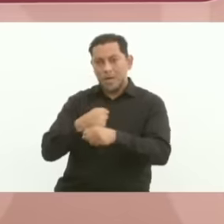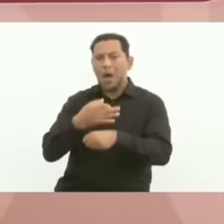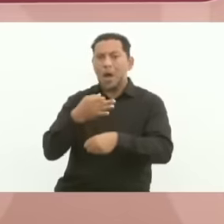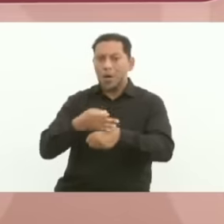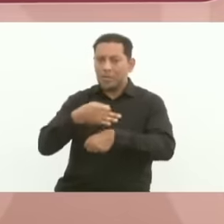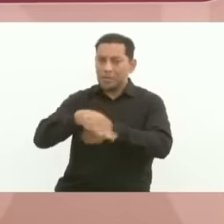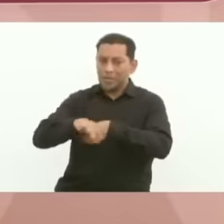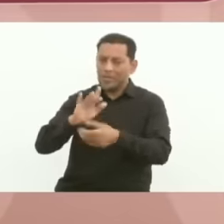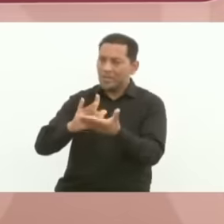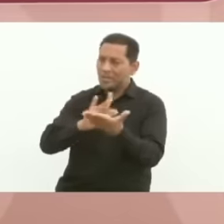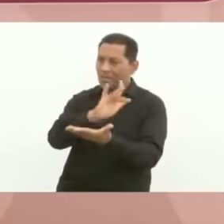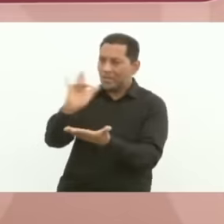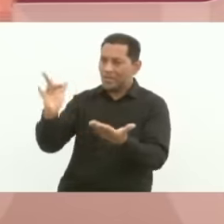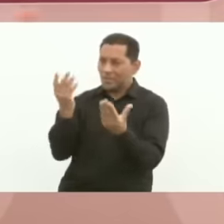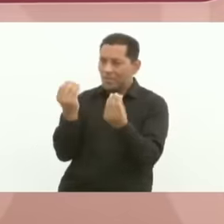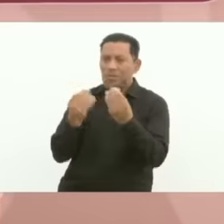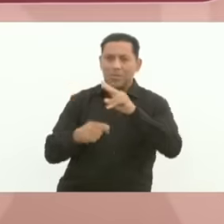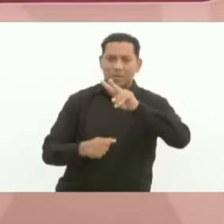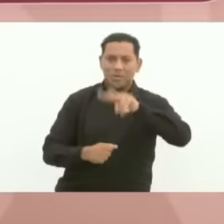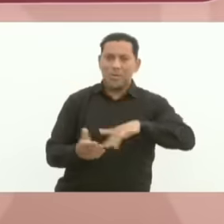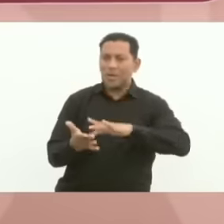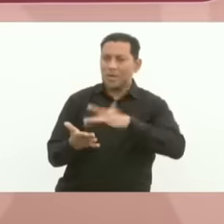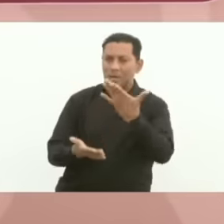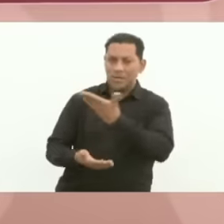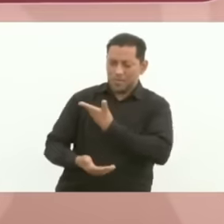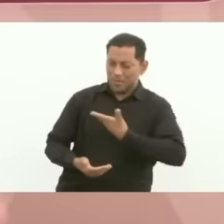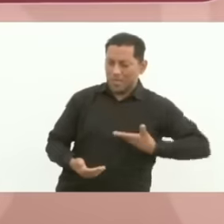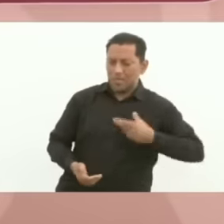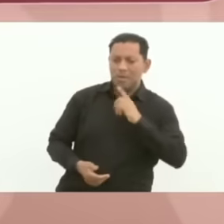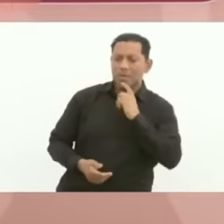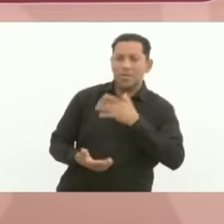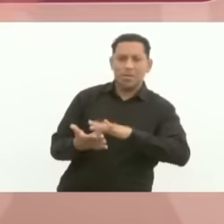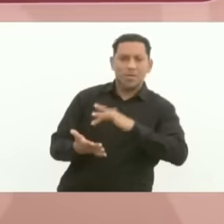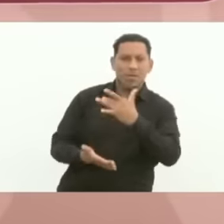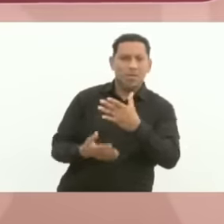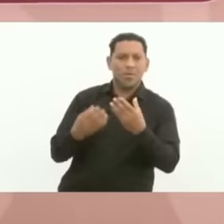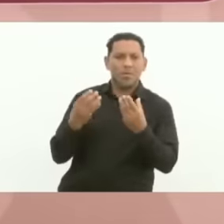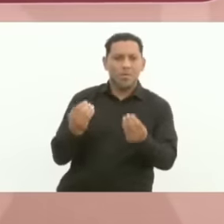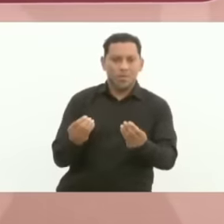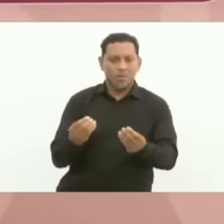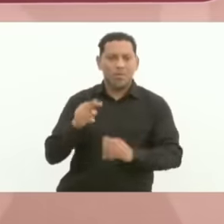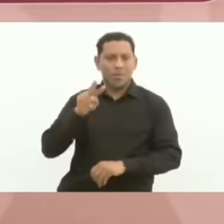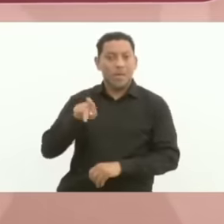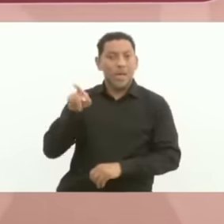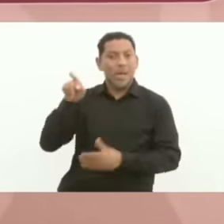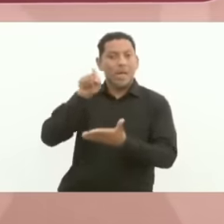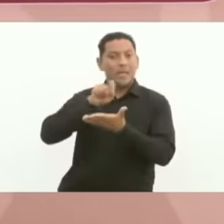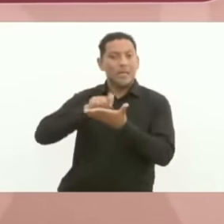Thank you very much, really, thank you, President Andrés Manuel López Obrador, he wrote a book called